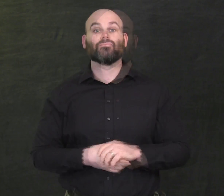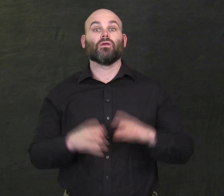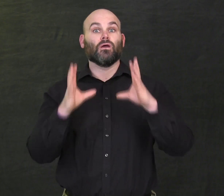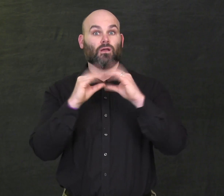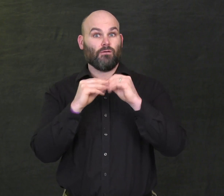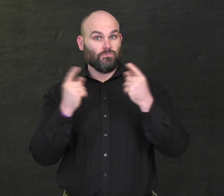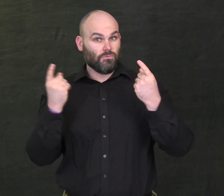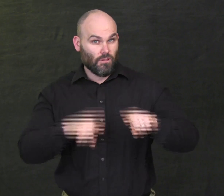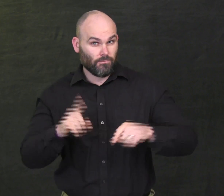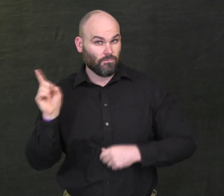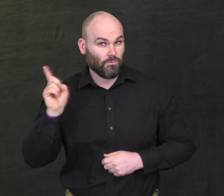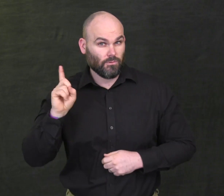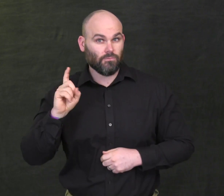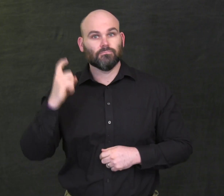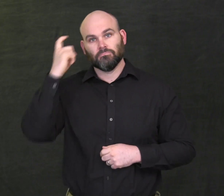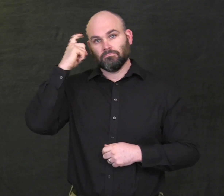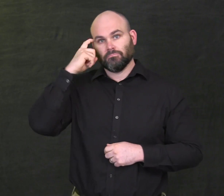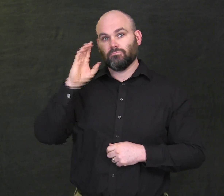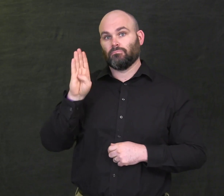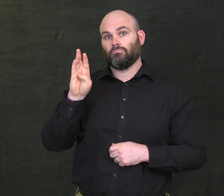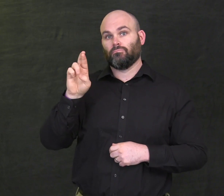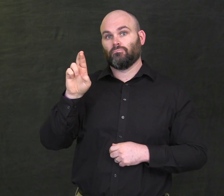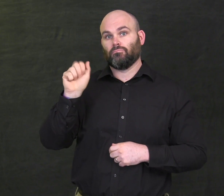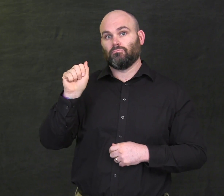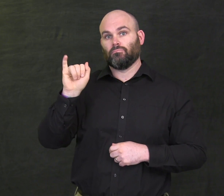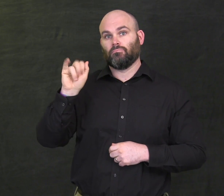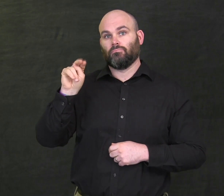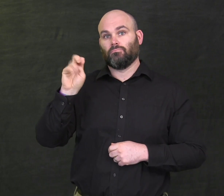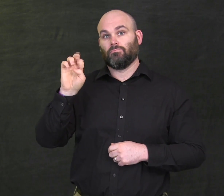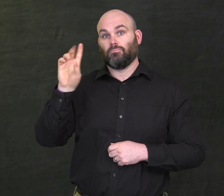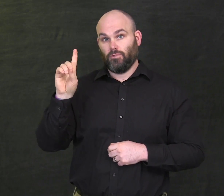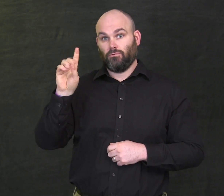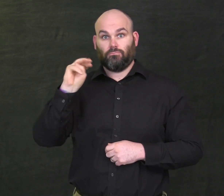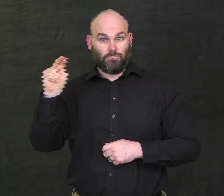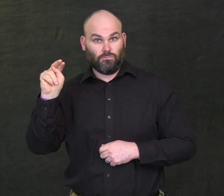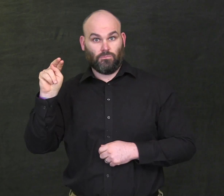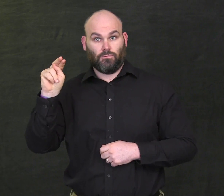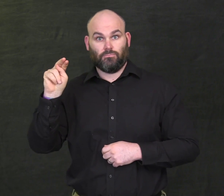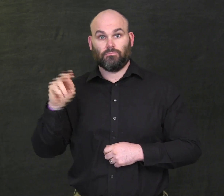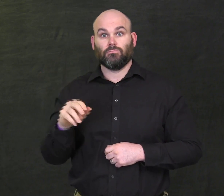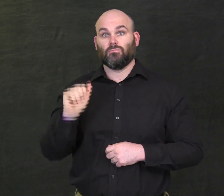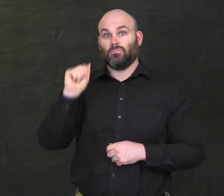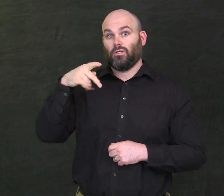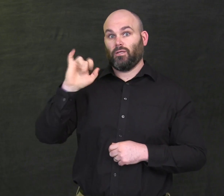The symposium and conference are in Brainerd, MN